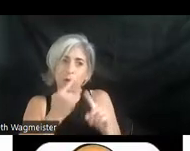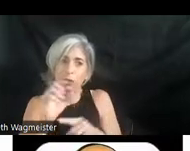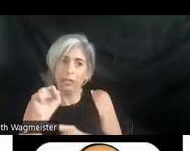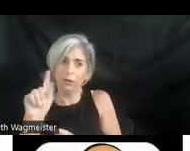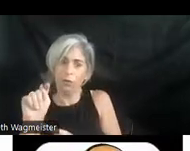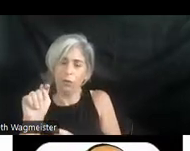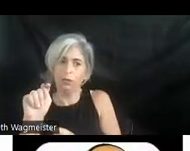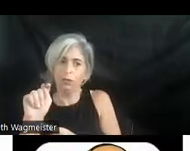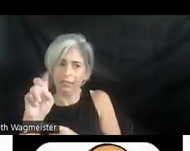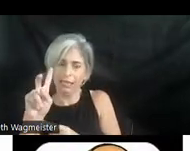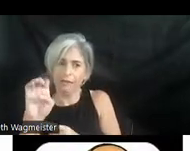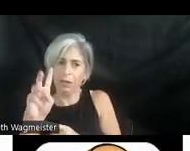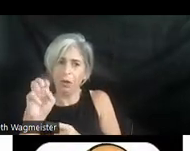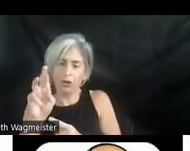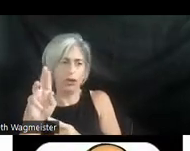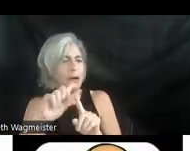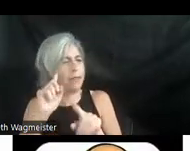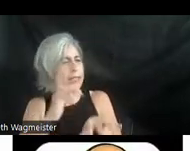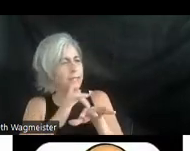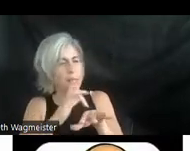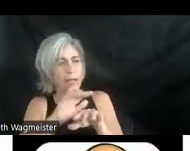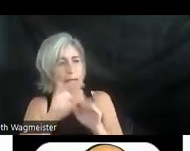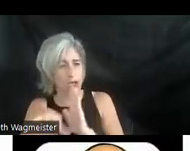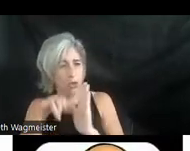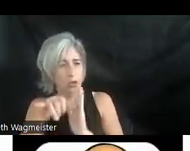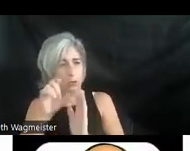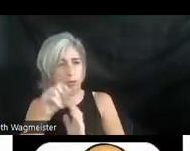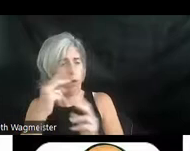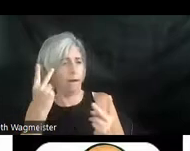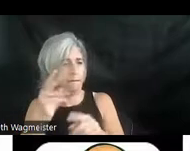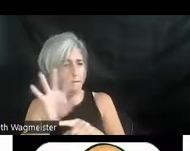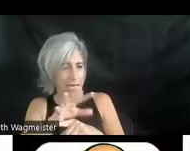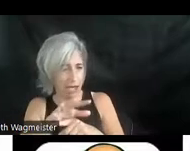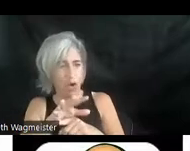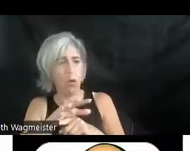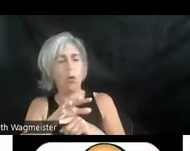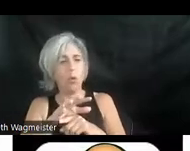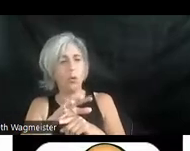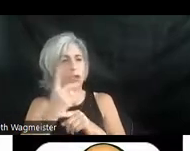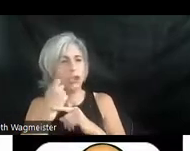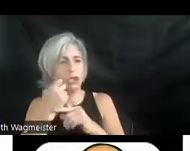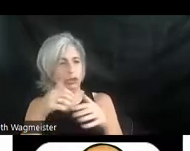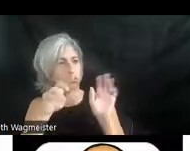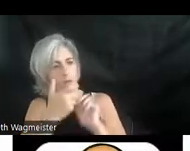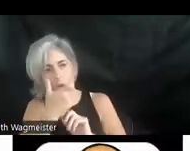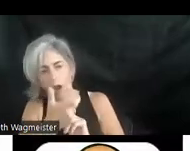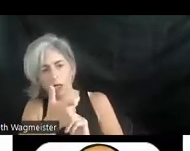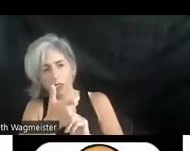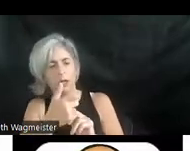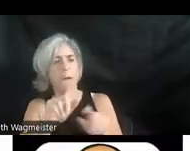certain that it's available on YouTube or Vimeo just to play. But I don't want to get